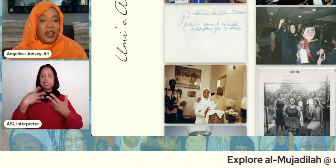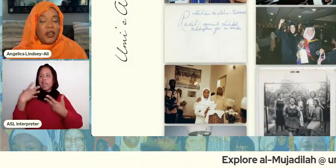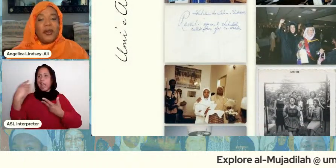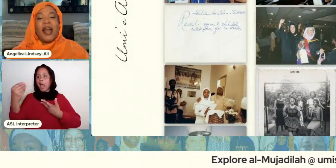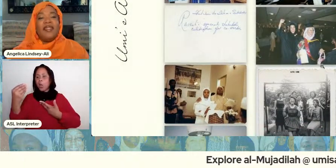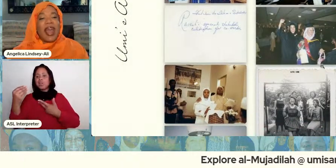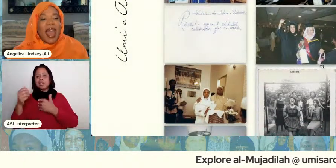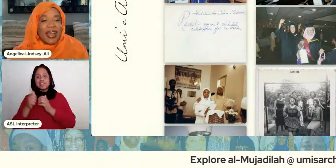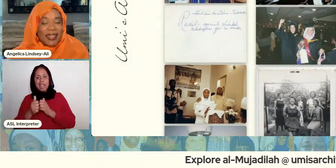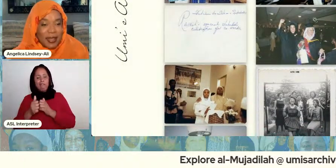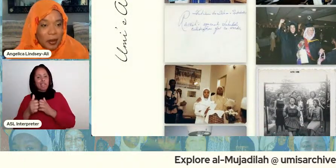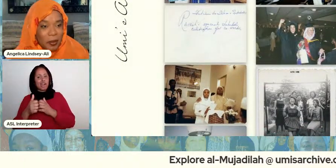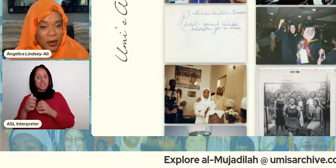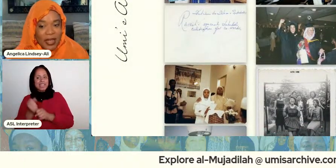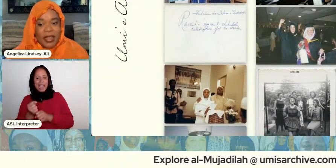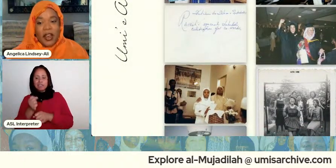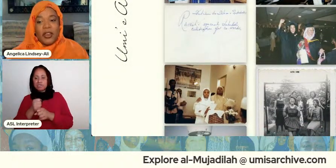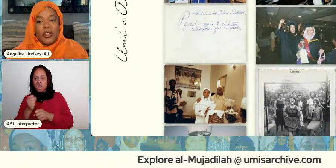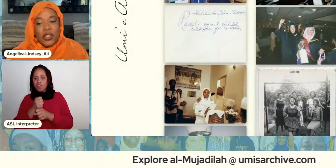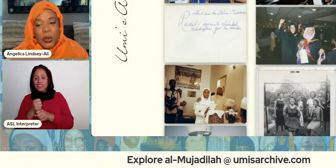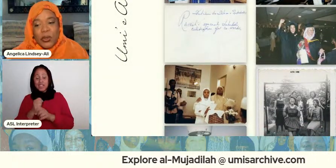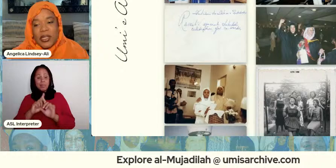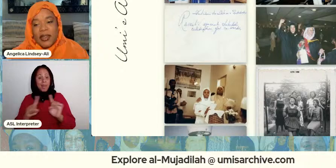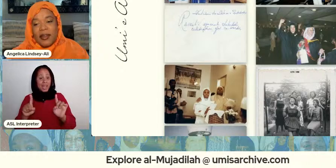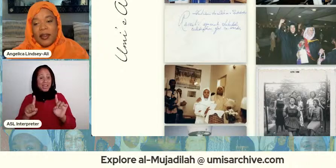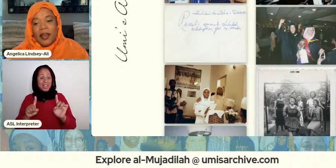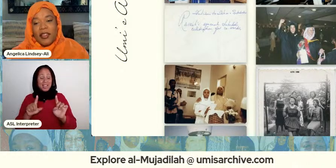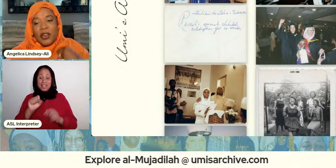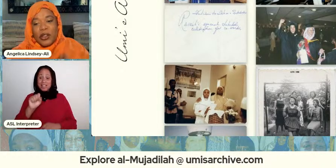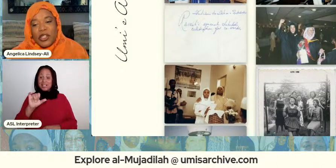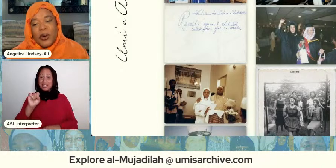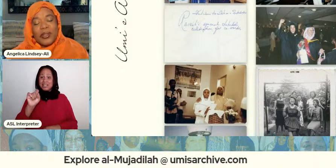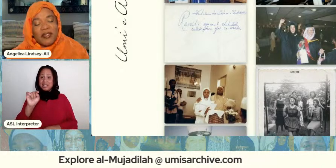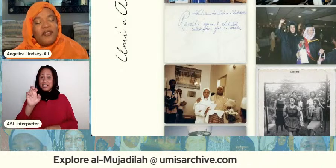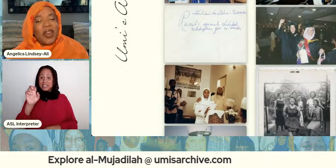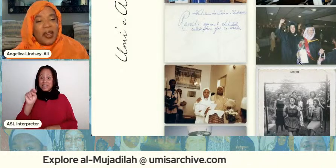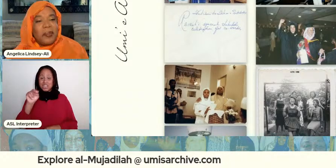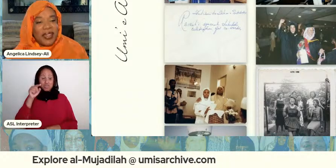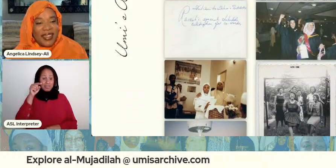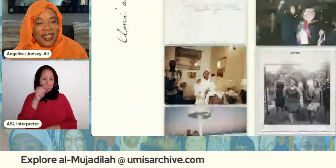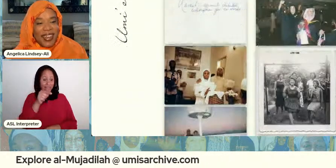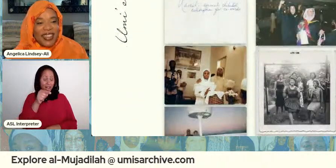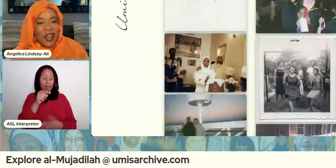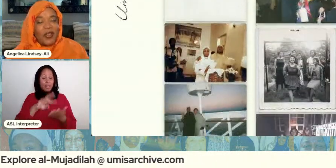there you don't have to ask them right they are your chosen they're your chosen family they are